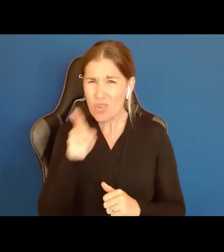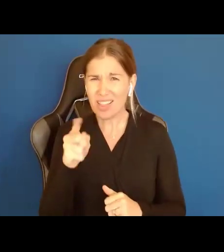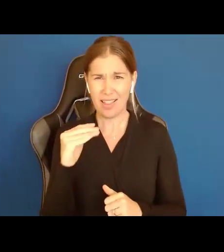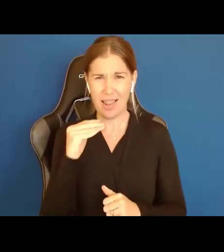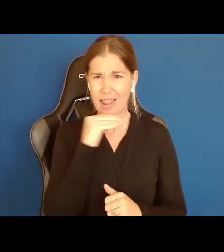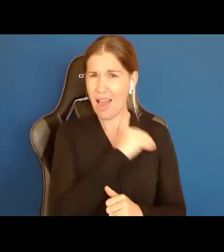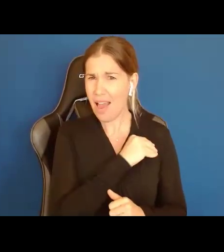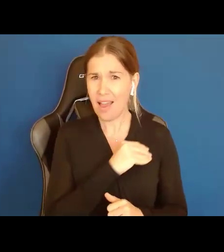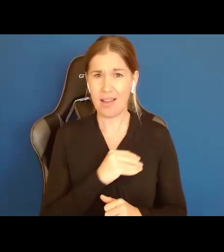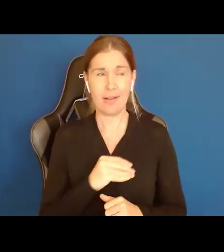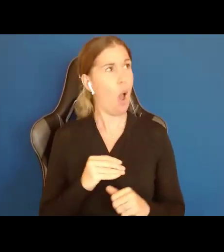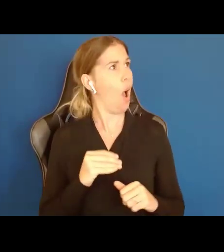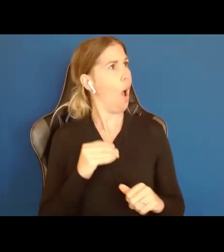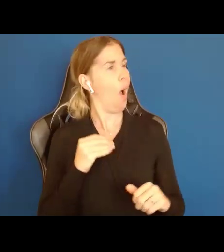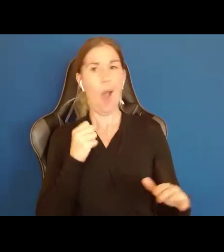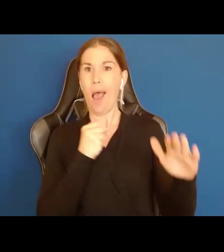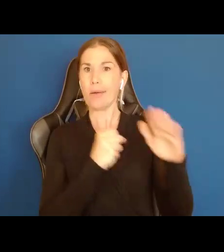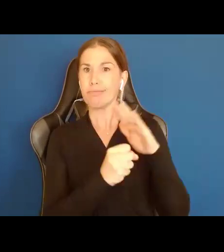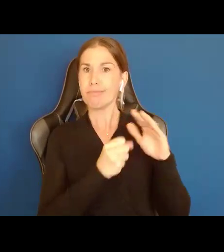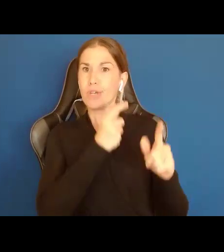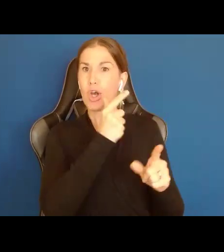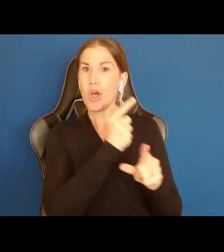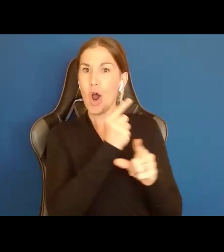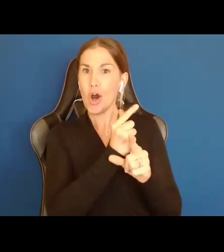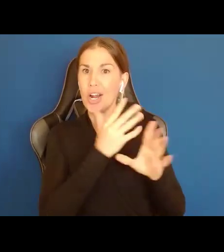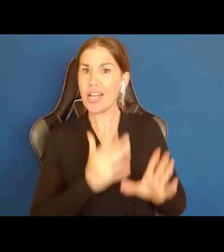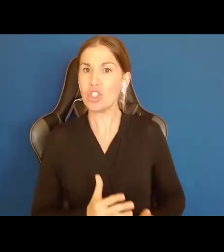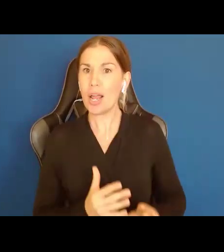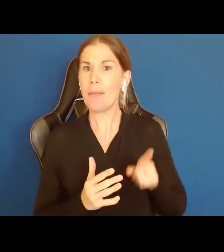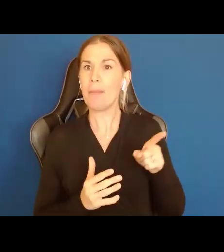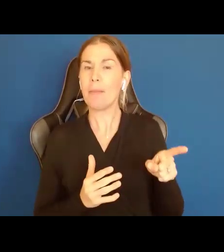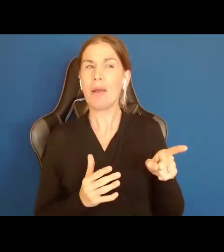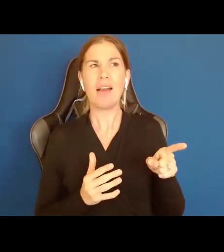put people in guardianship they will be safe. Like it is Rapunzel in the tower. Like if we